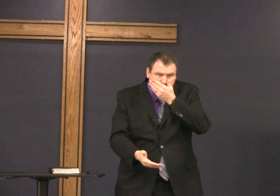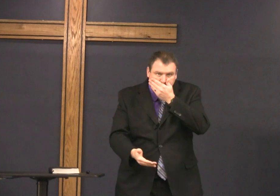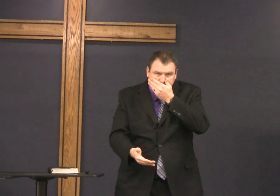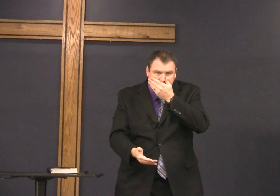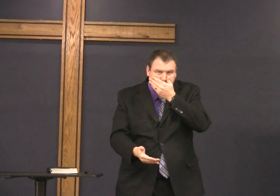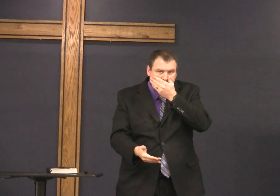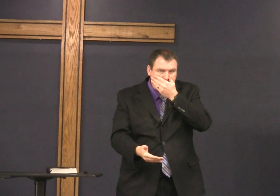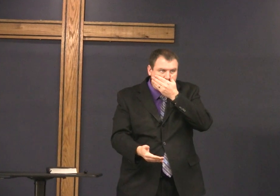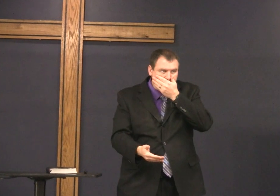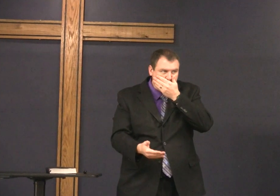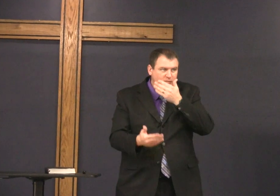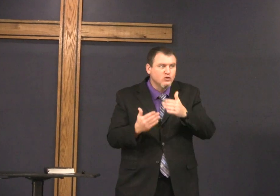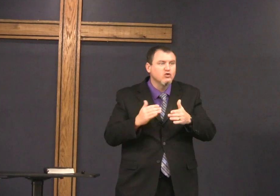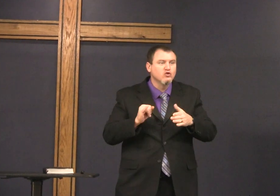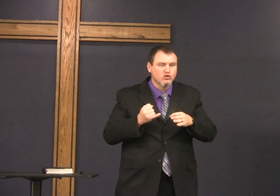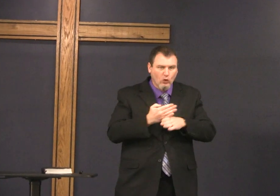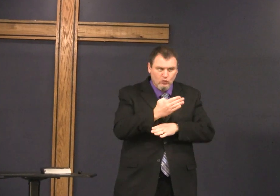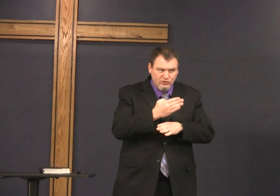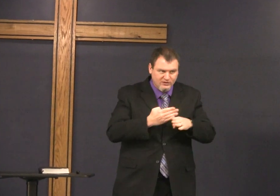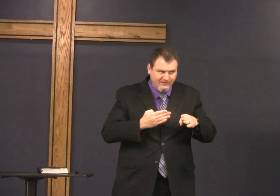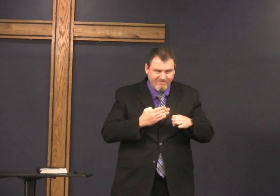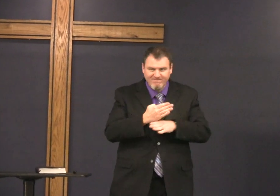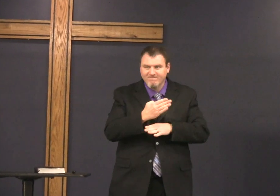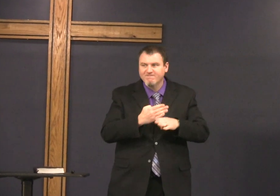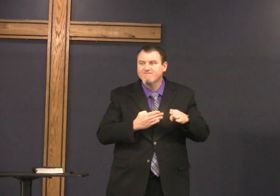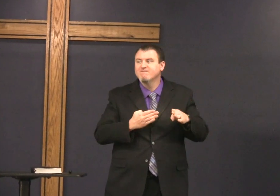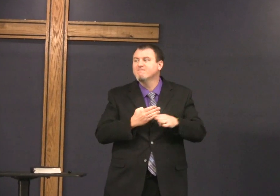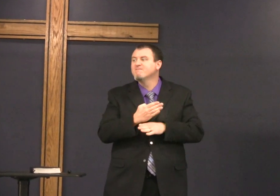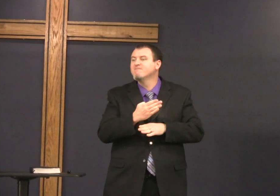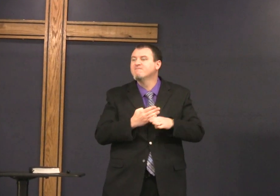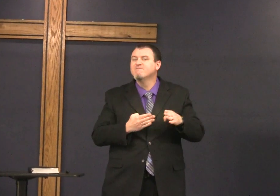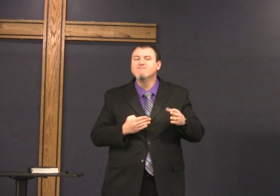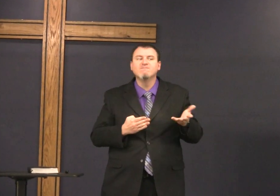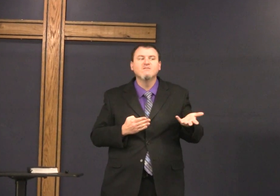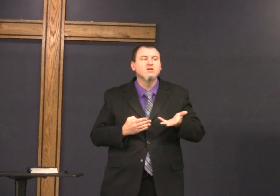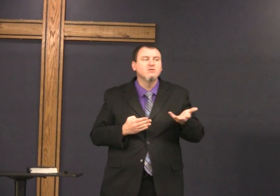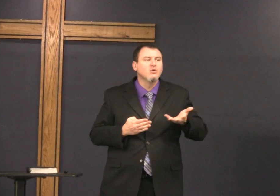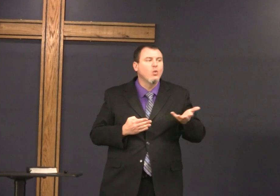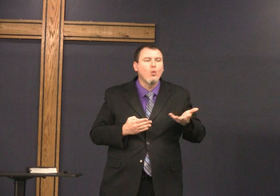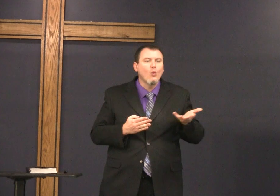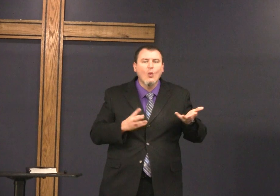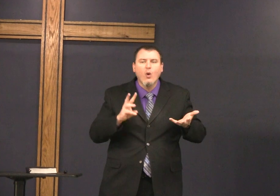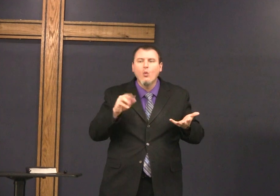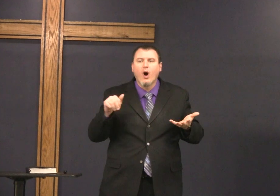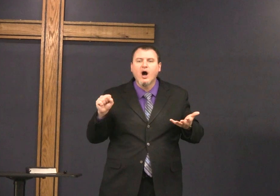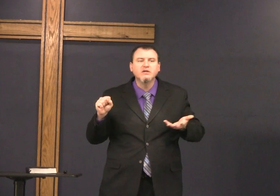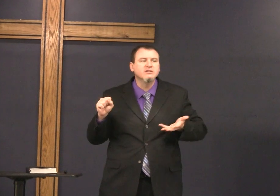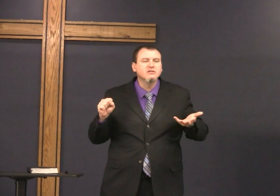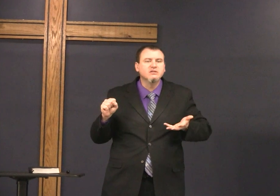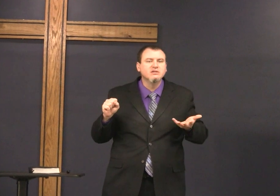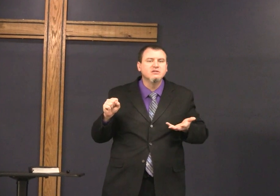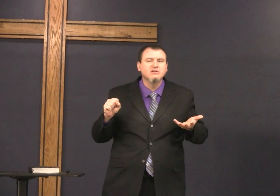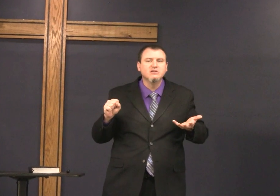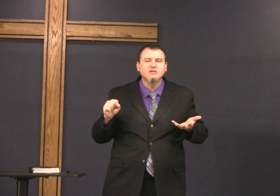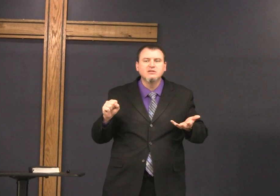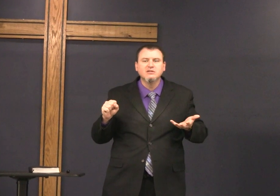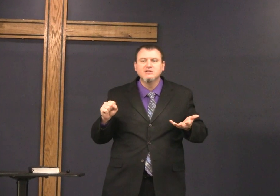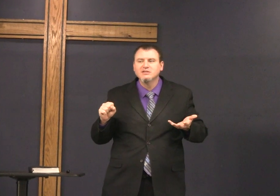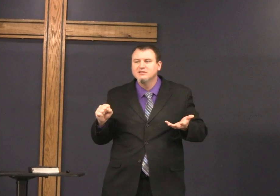next who did we look at we looked looked at Joseph who was Joseph